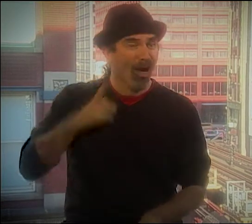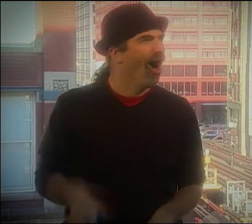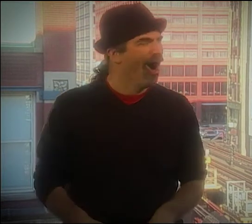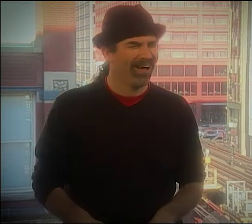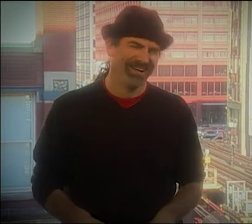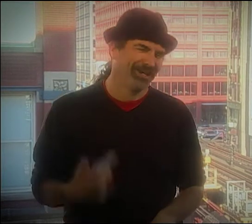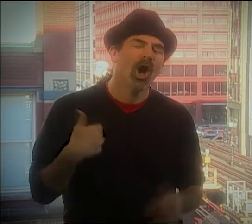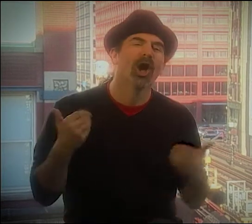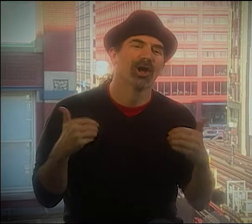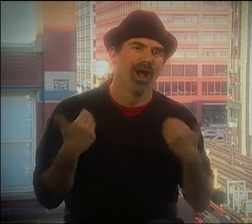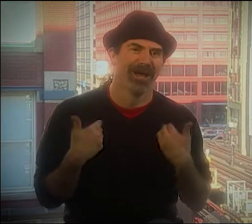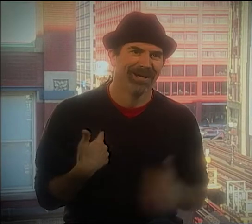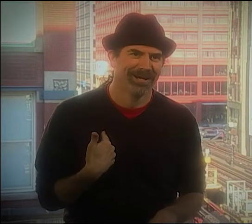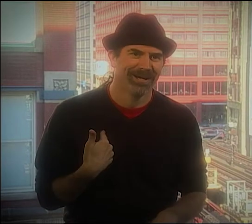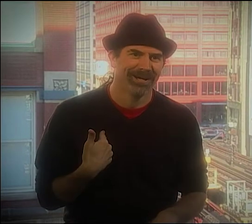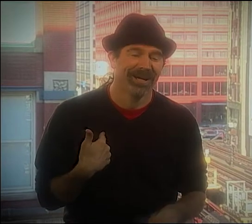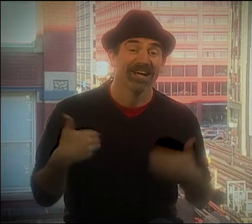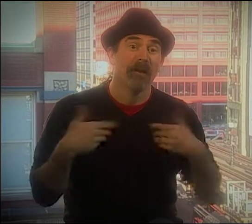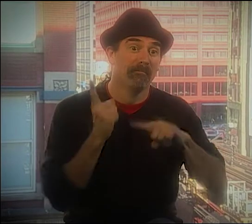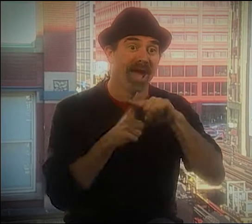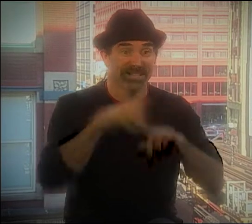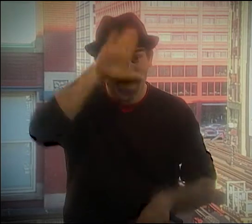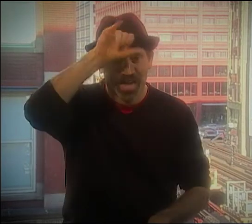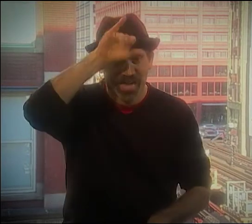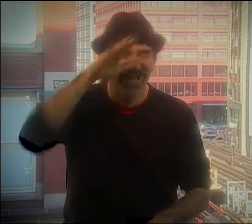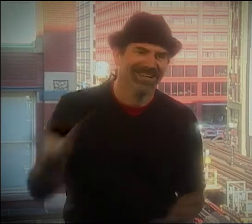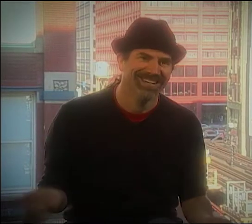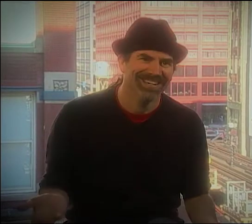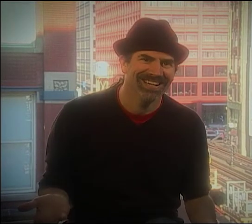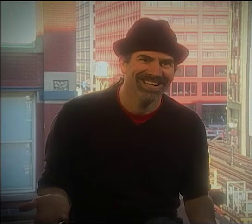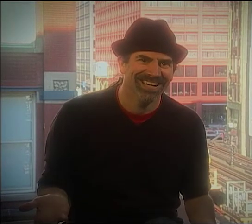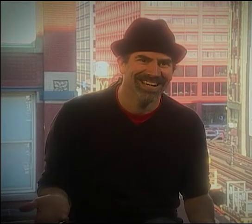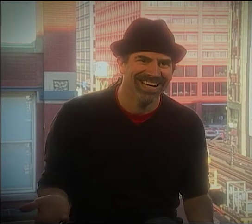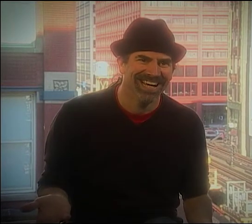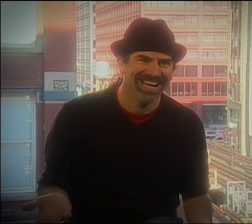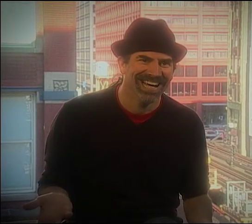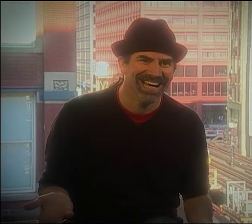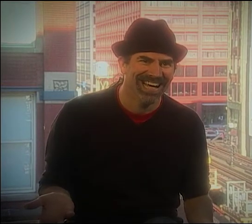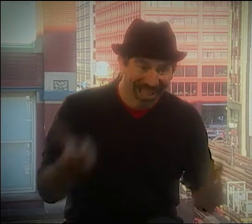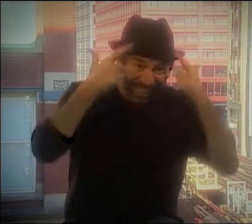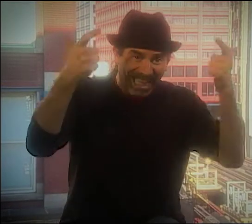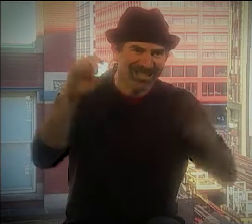YOU KNOW, BEFORE I WAS THINKING LIKE, "OH, YEAH!" BUT YOU KNOW, I WAS YOUNG, KIND OF YOUNG AND FOOLISH